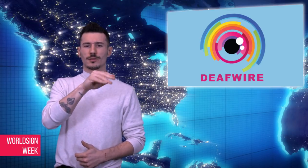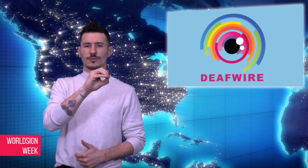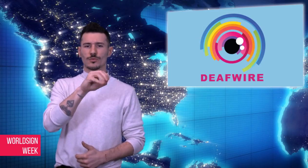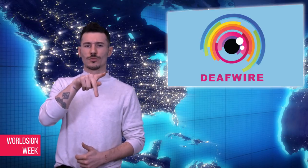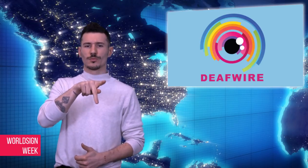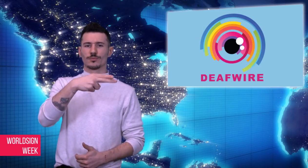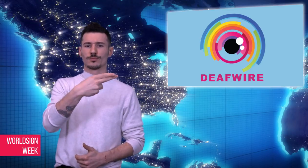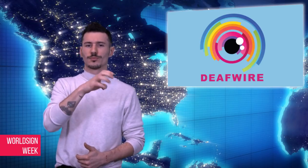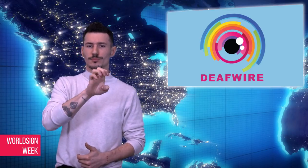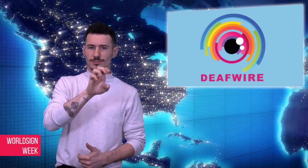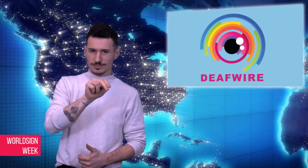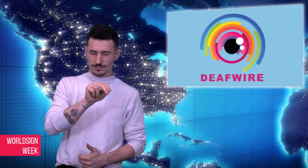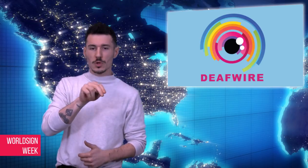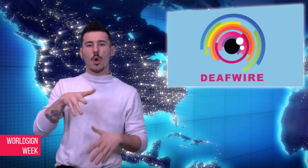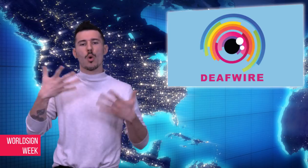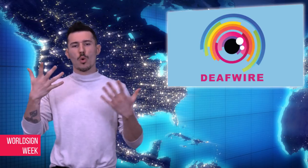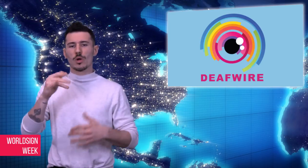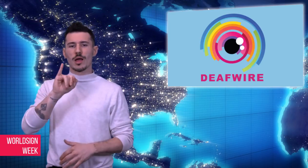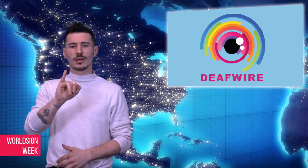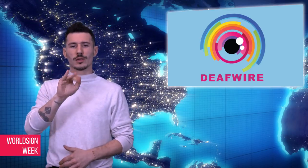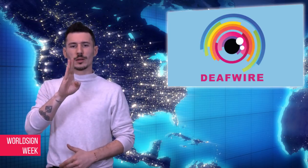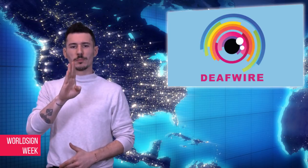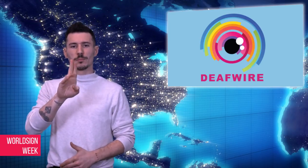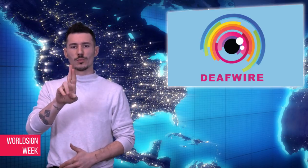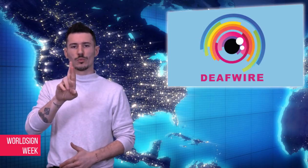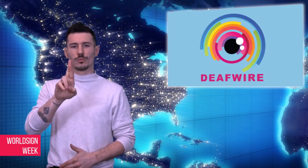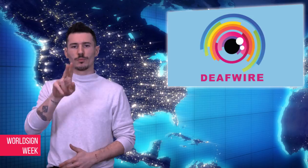ibuprofen. Doctors believe this drug